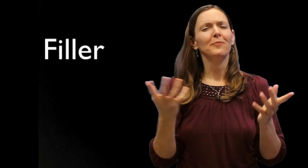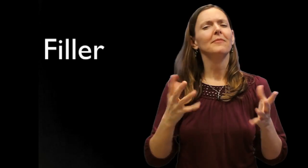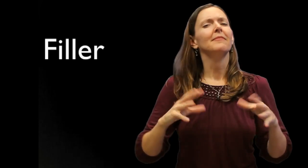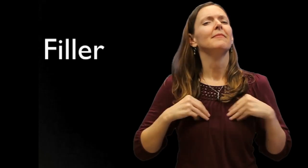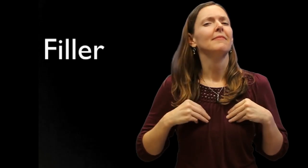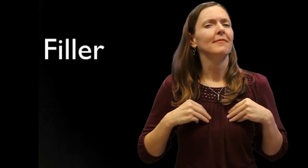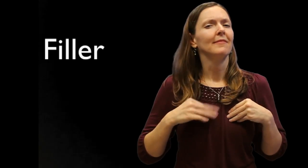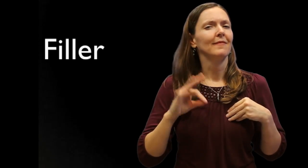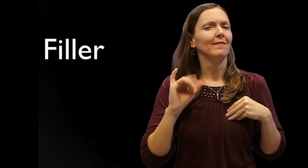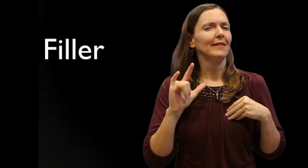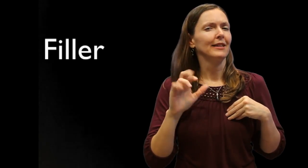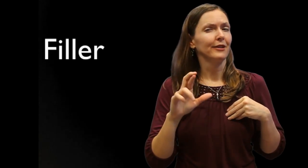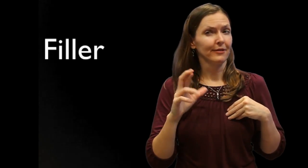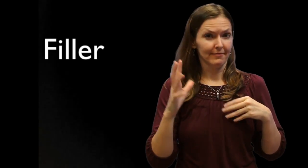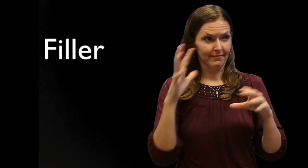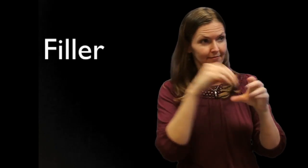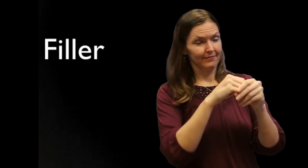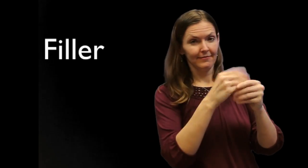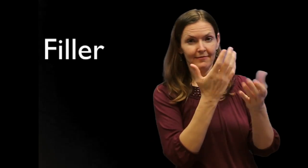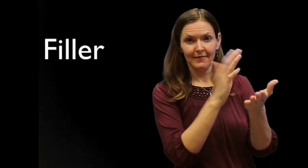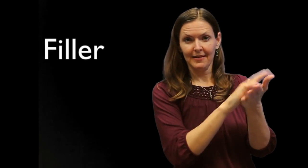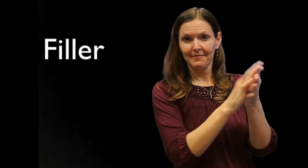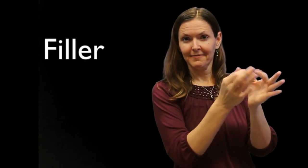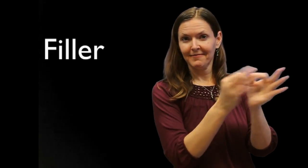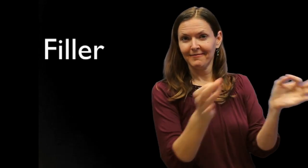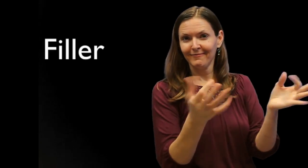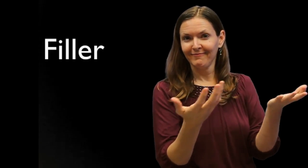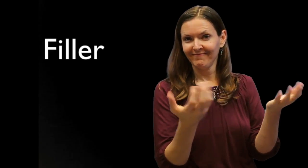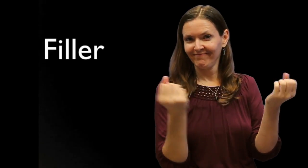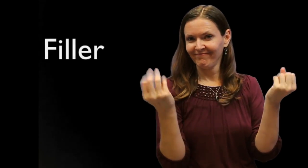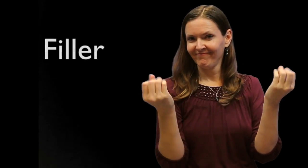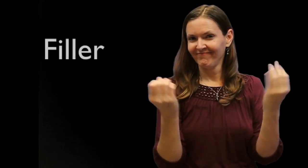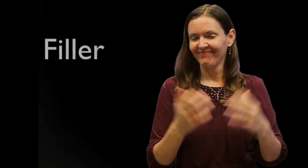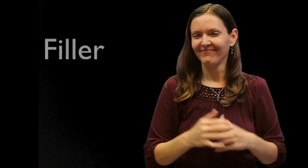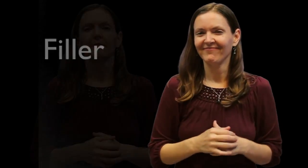in academic language - using fillers during signed academic discourse.